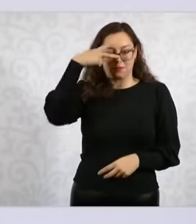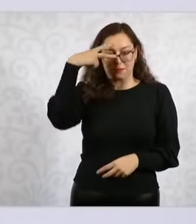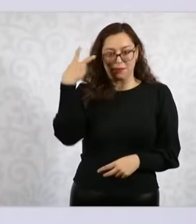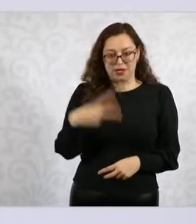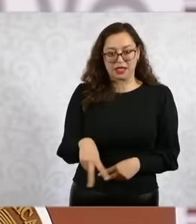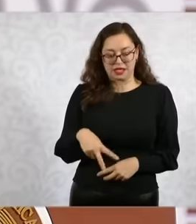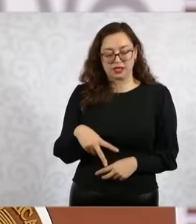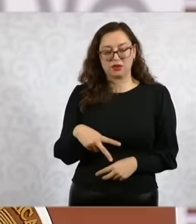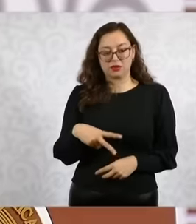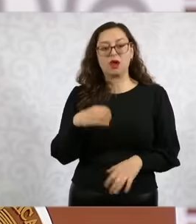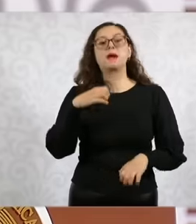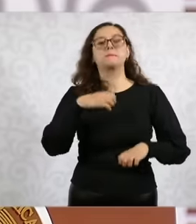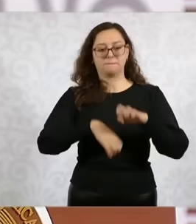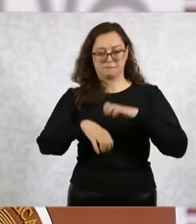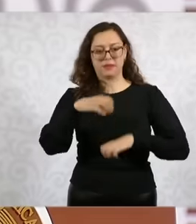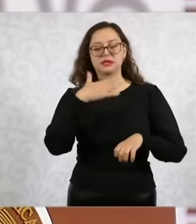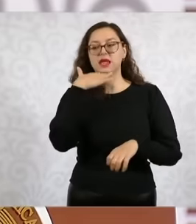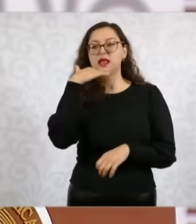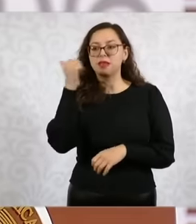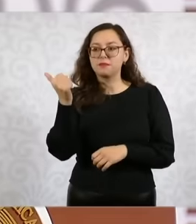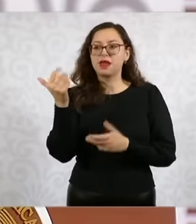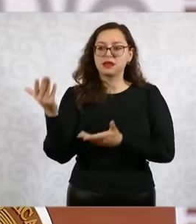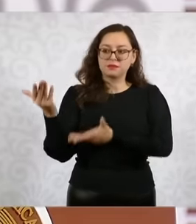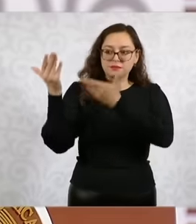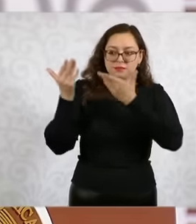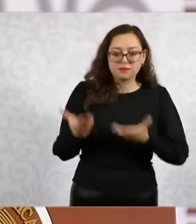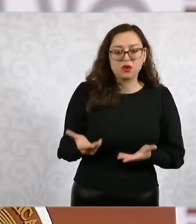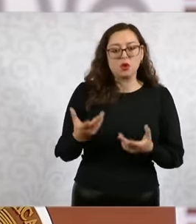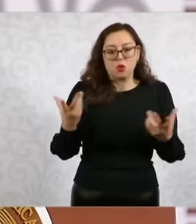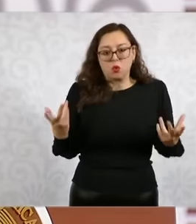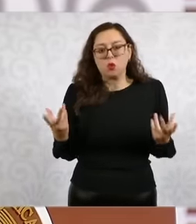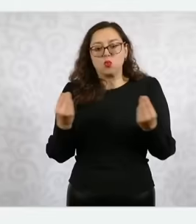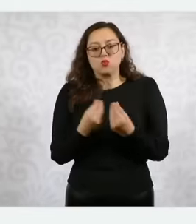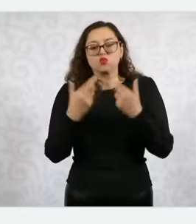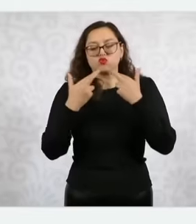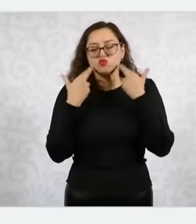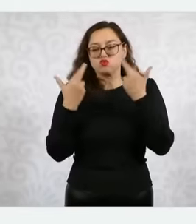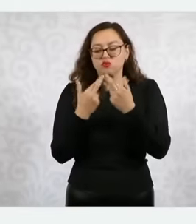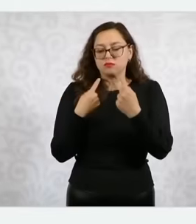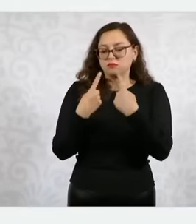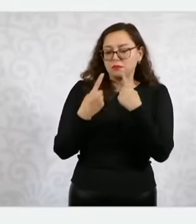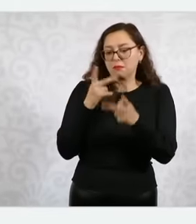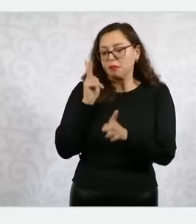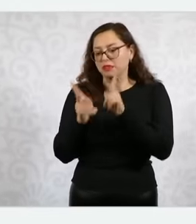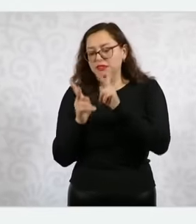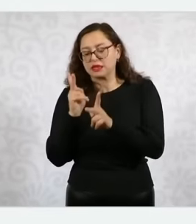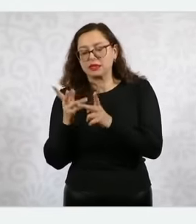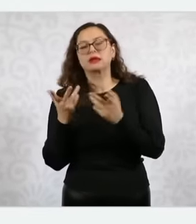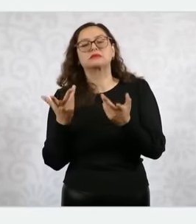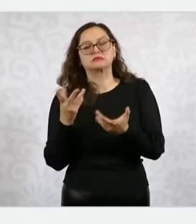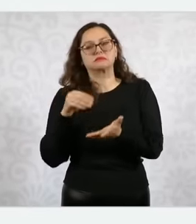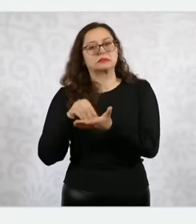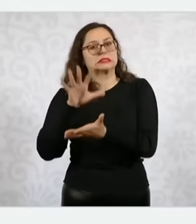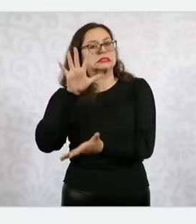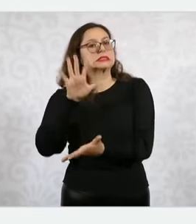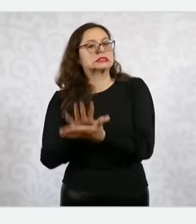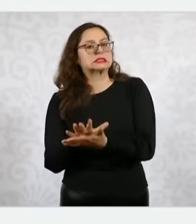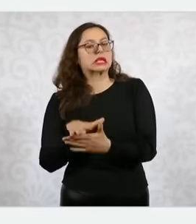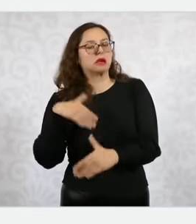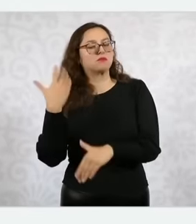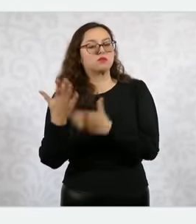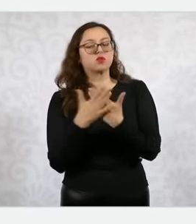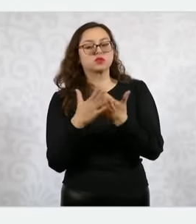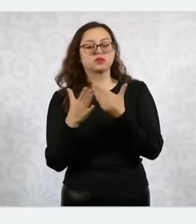eh To a meeting So we are going to have a meeting We are going to receive him in Mexico